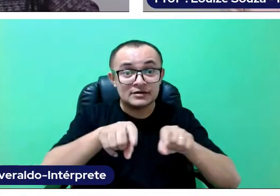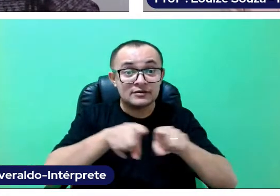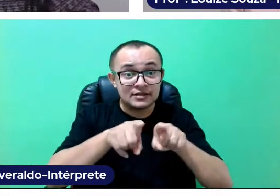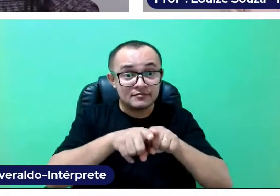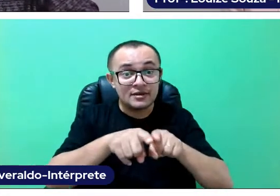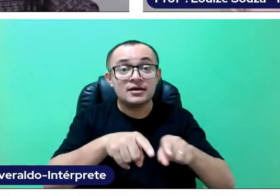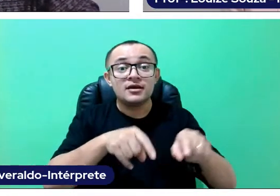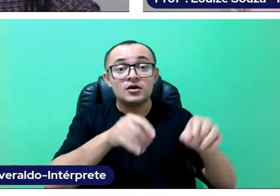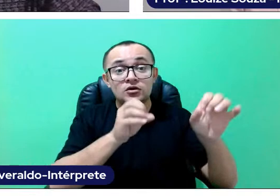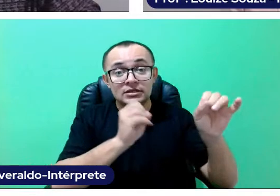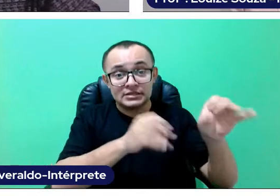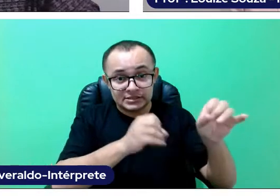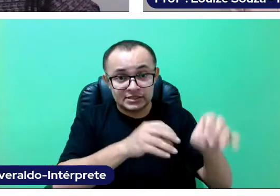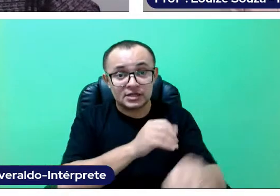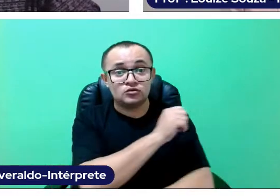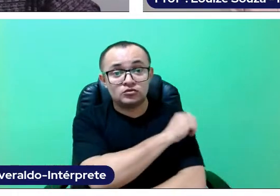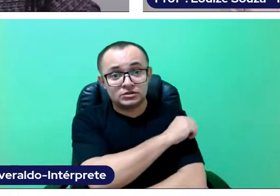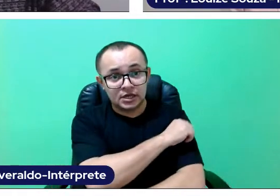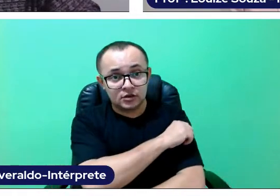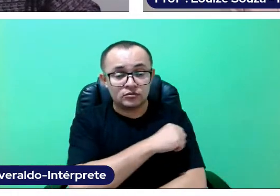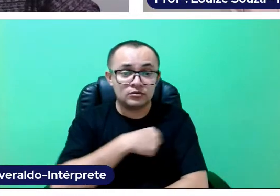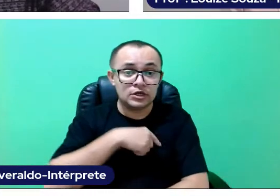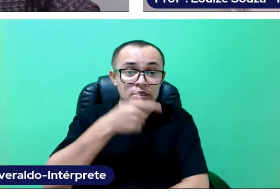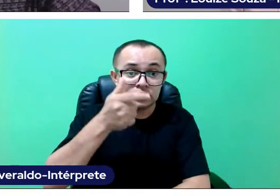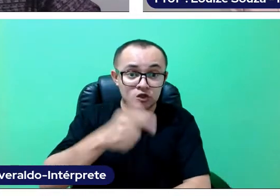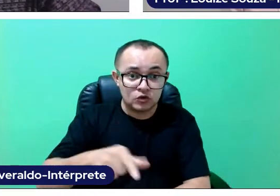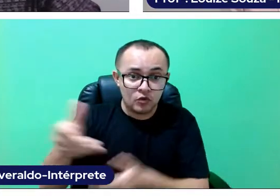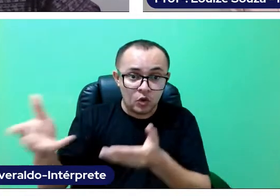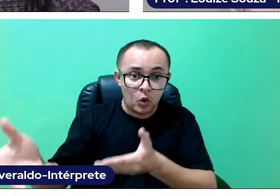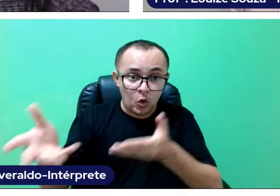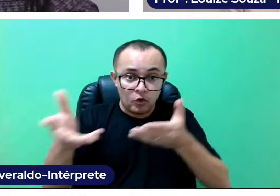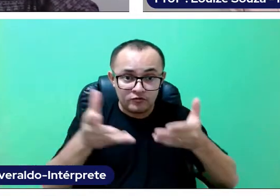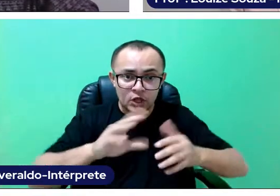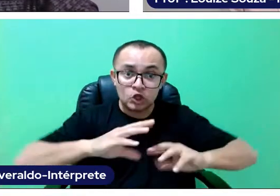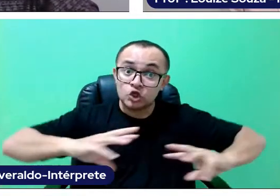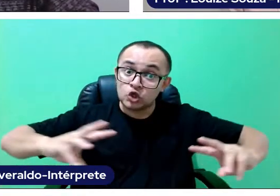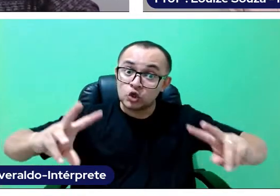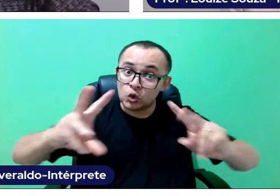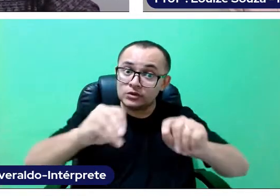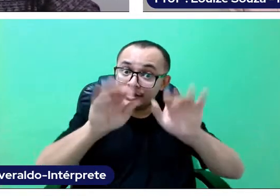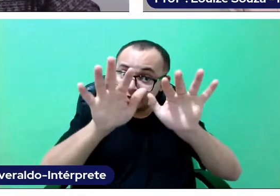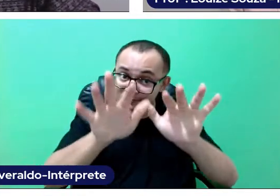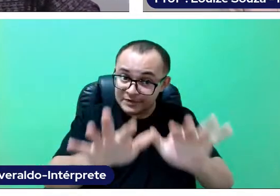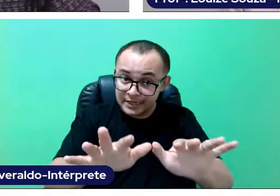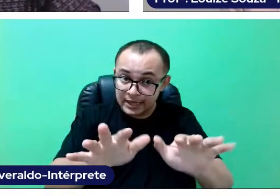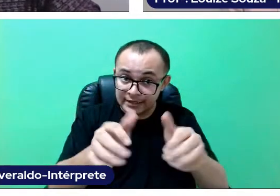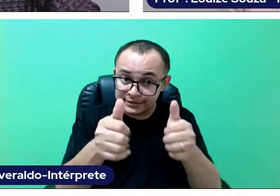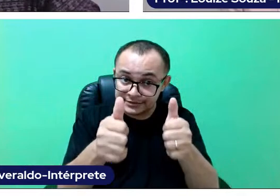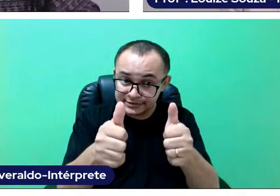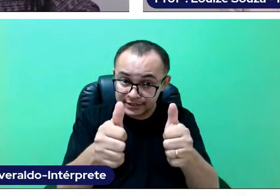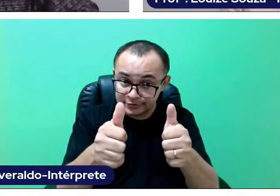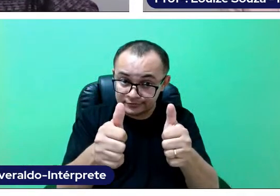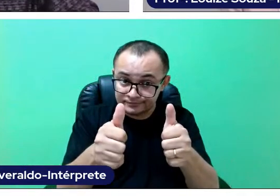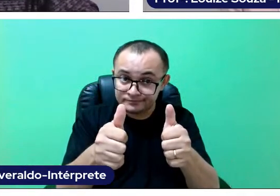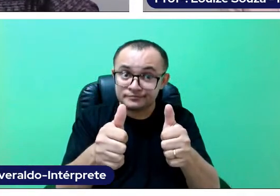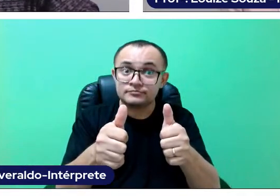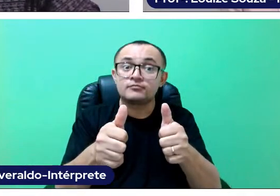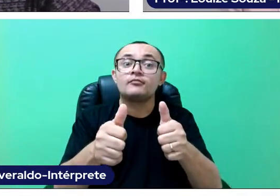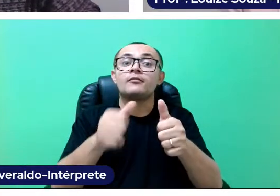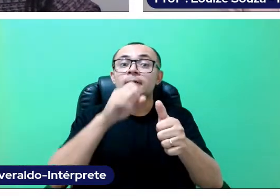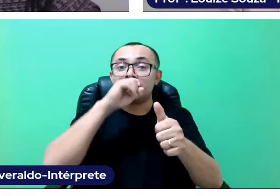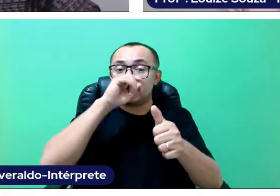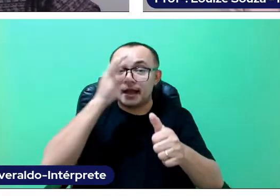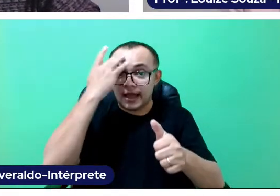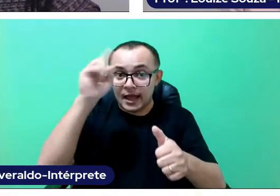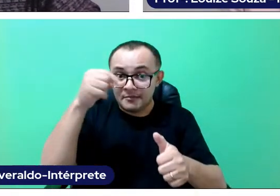So, we will use this moment to invite all of you to be together again with us tomorrow at 2PM.